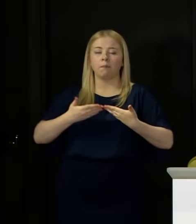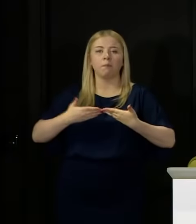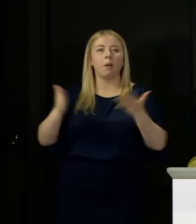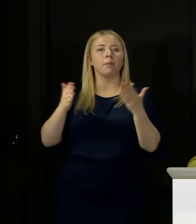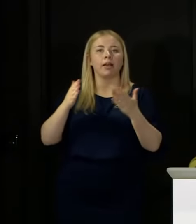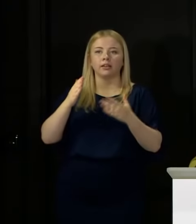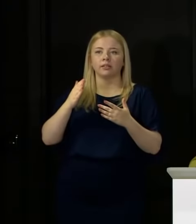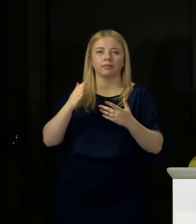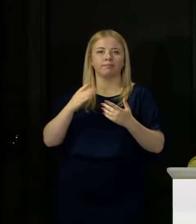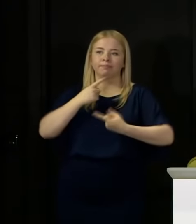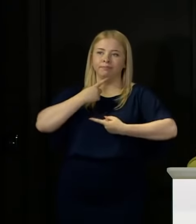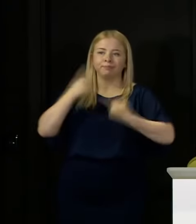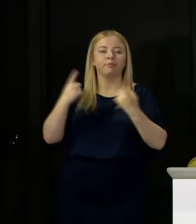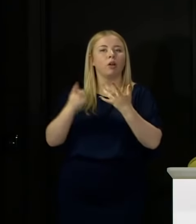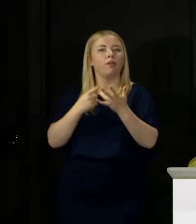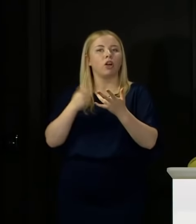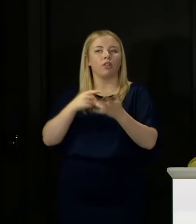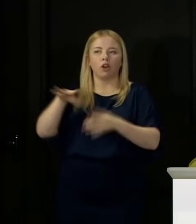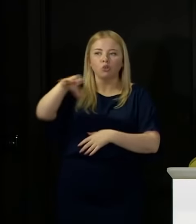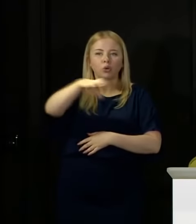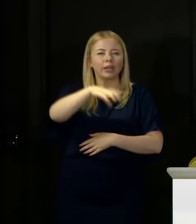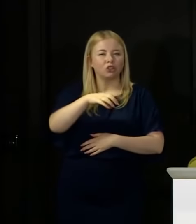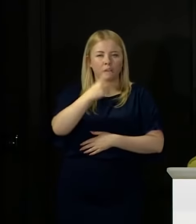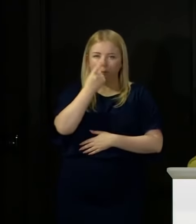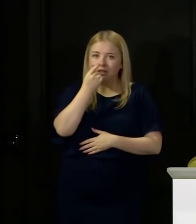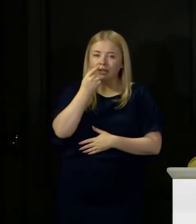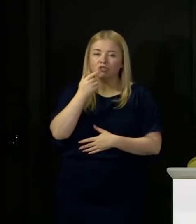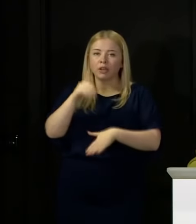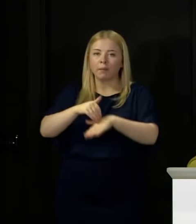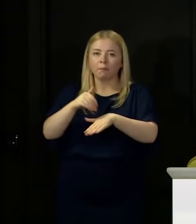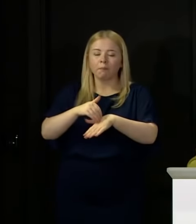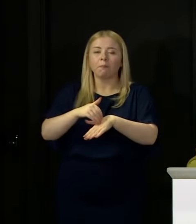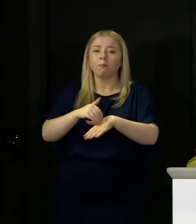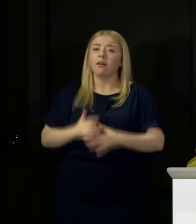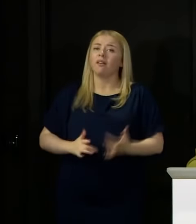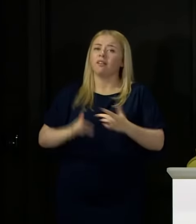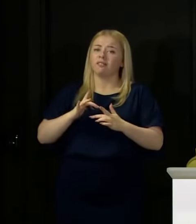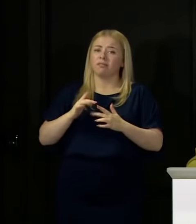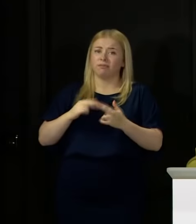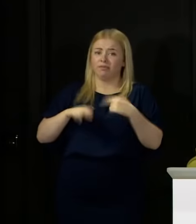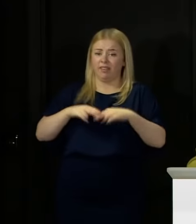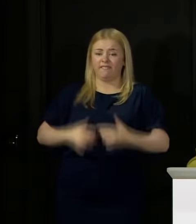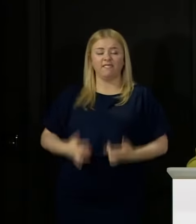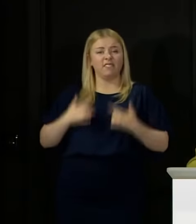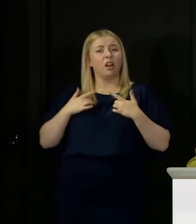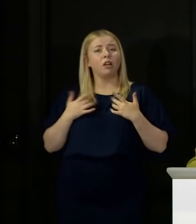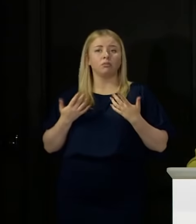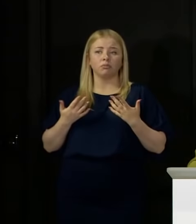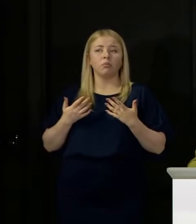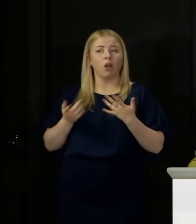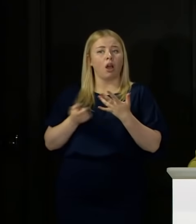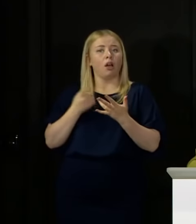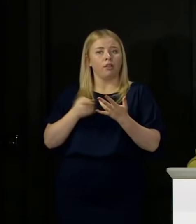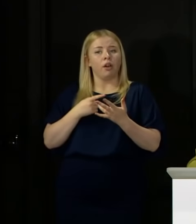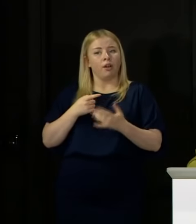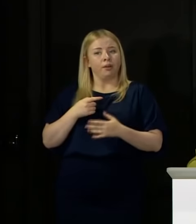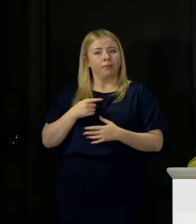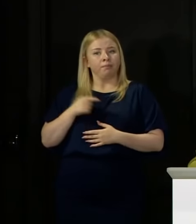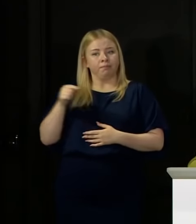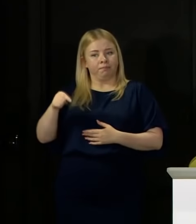of other locations. And if it is deemed to be the case that other notifications require to be made in order